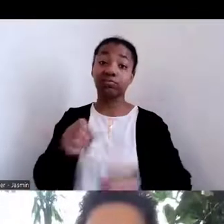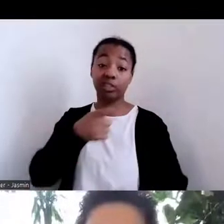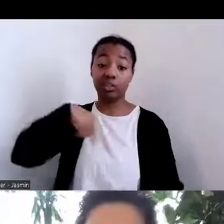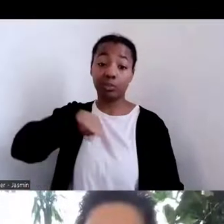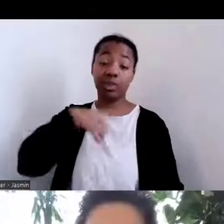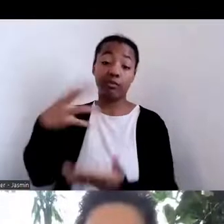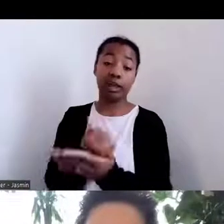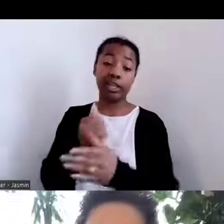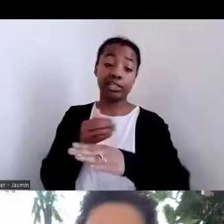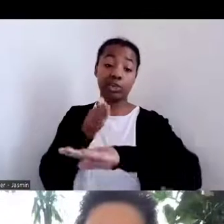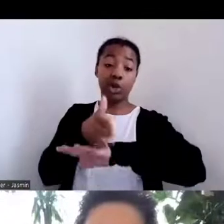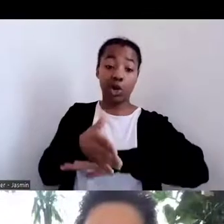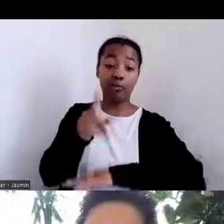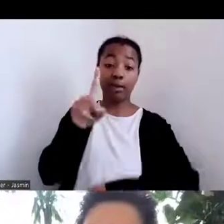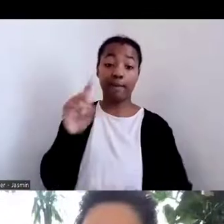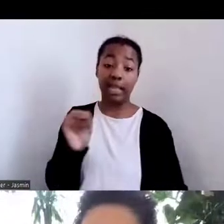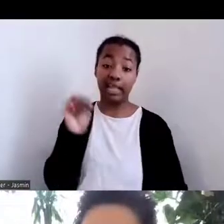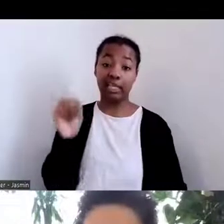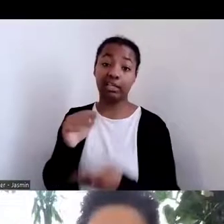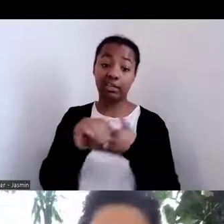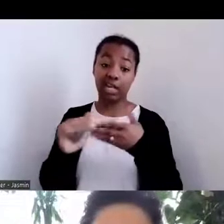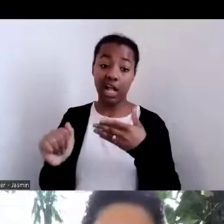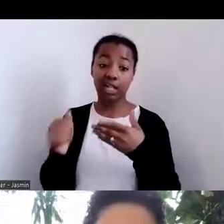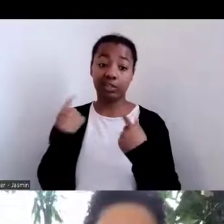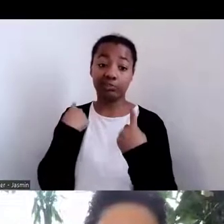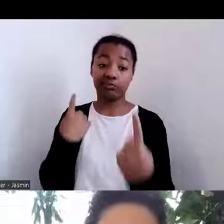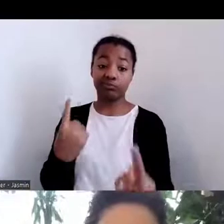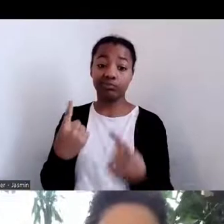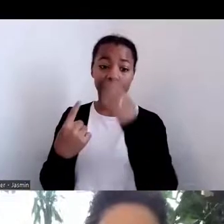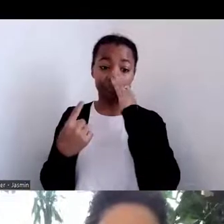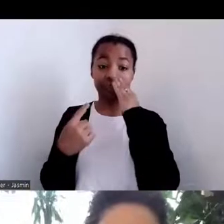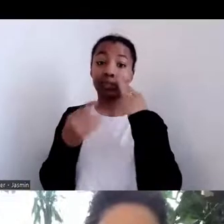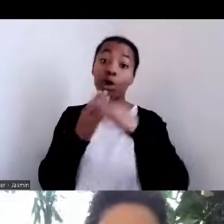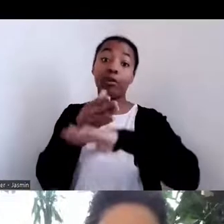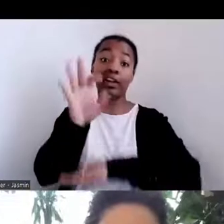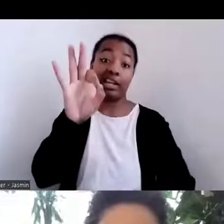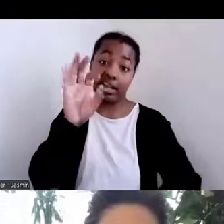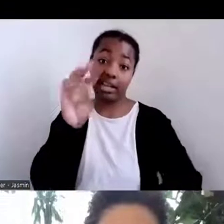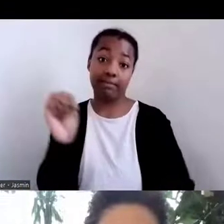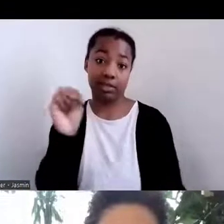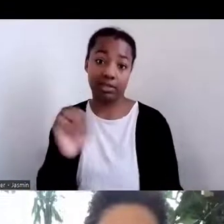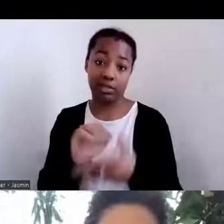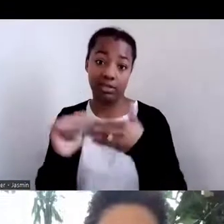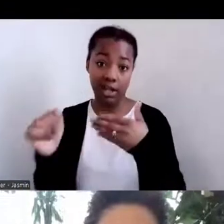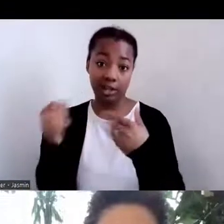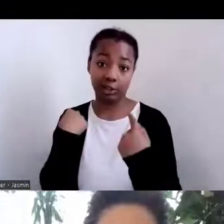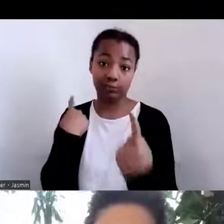wellness projects across the Navajo Nation to identify the